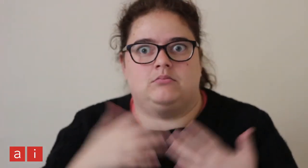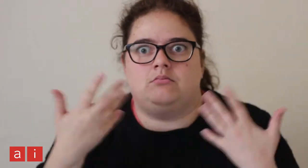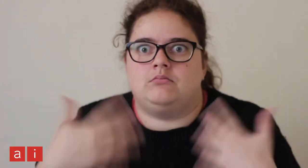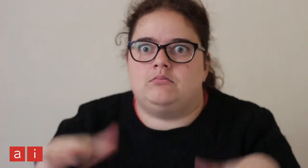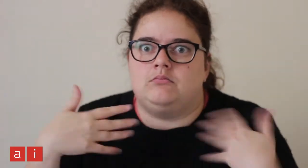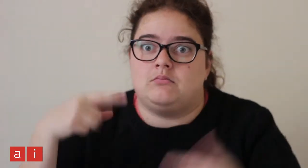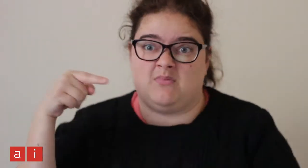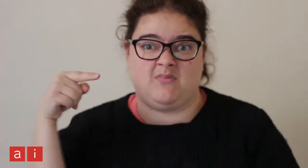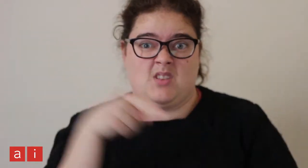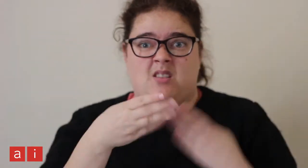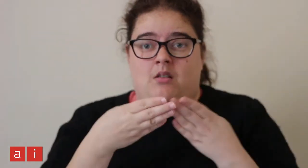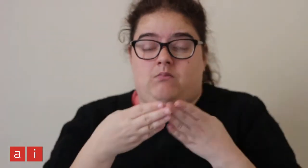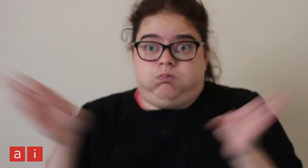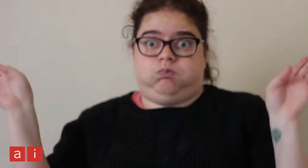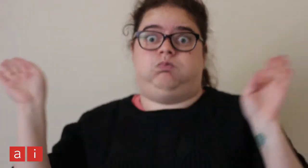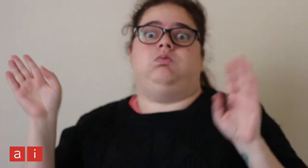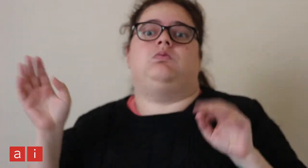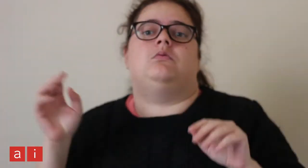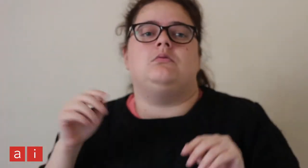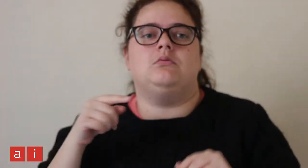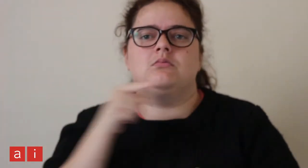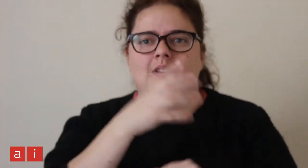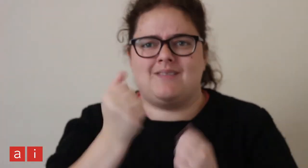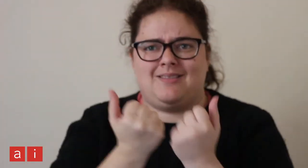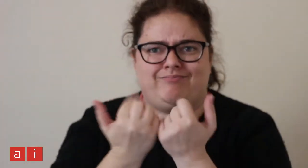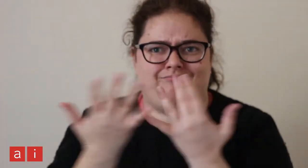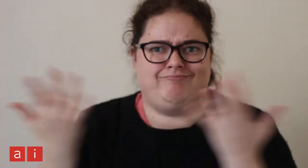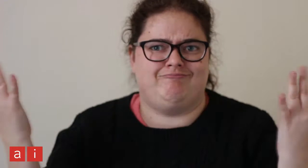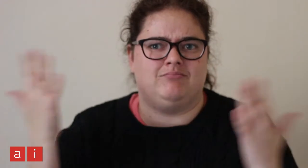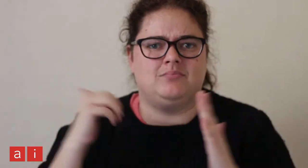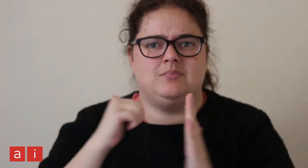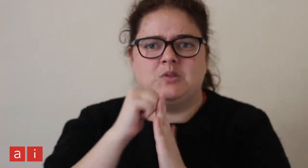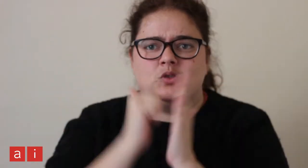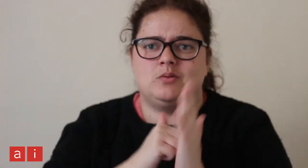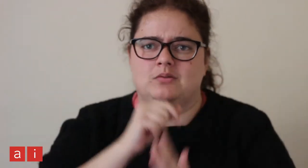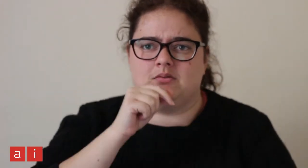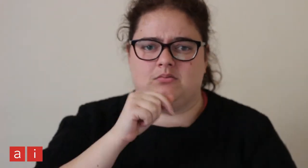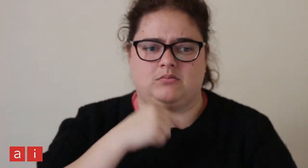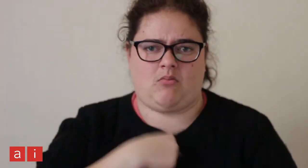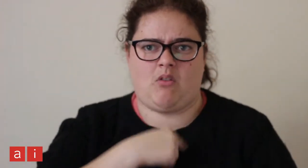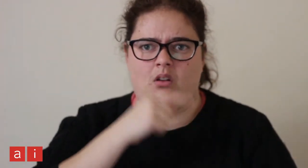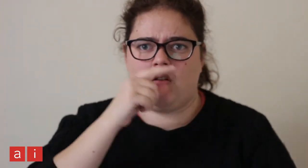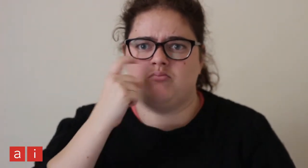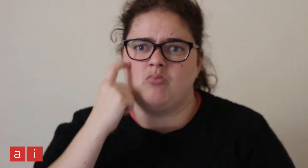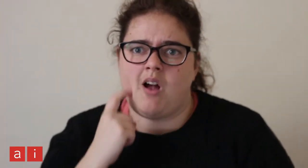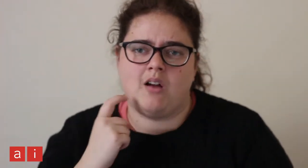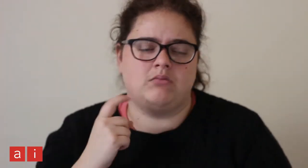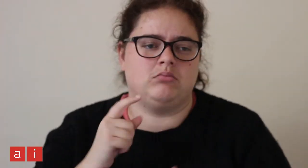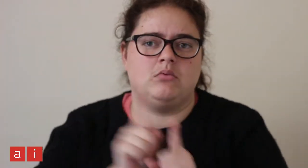I was amazed at how broad it was. There were so many subjects I could try